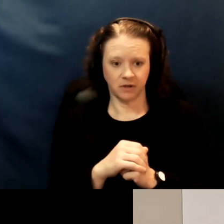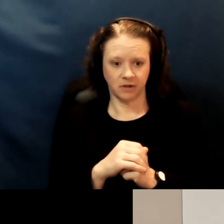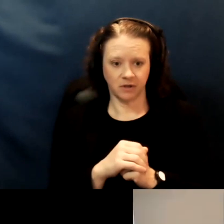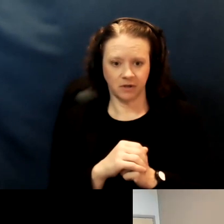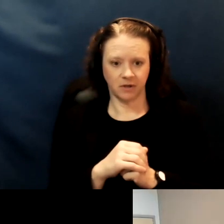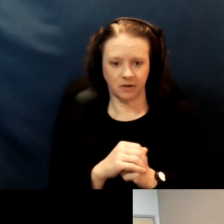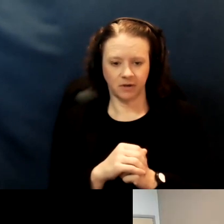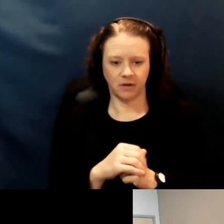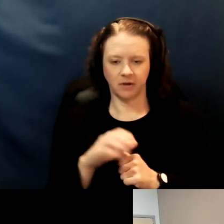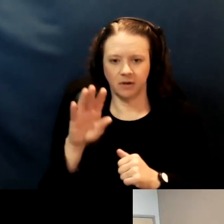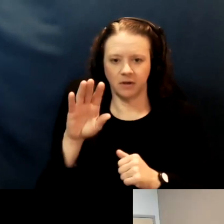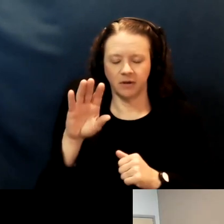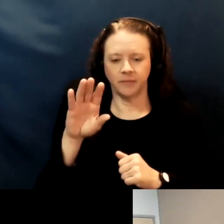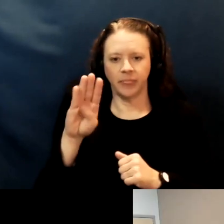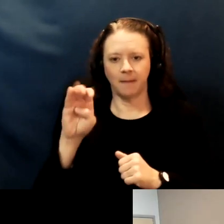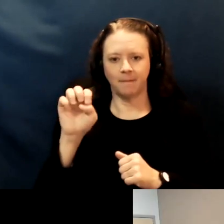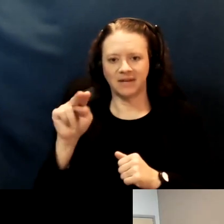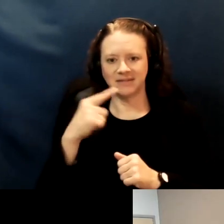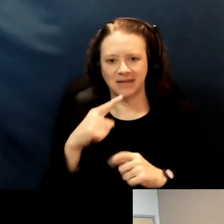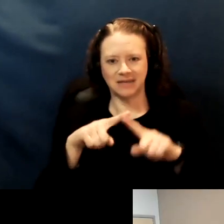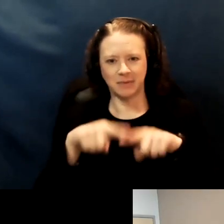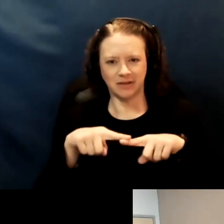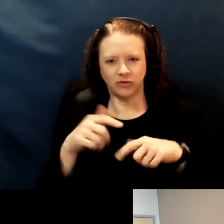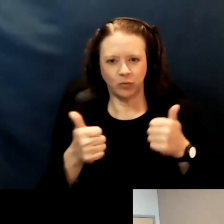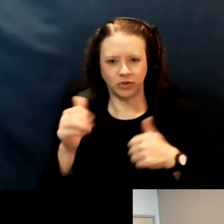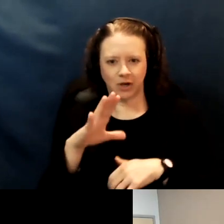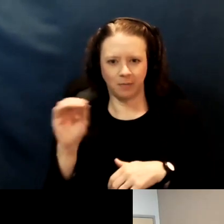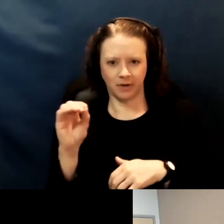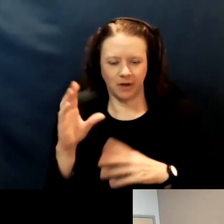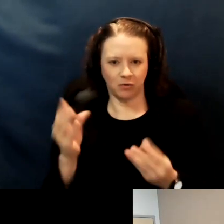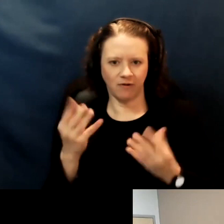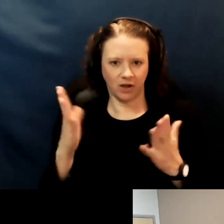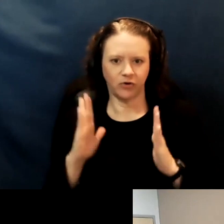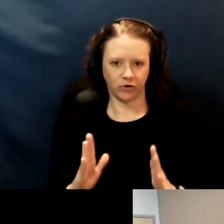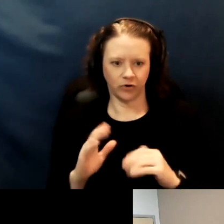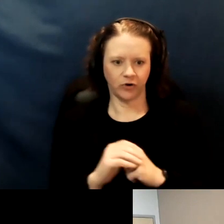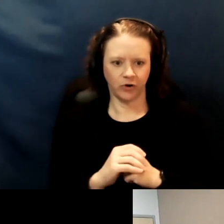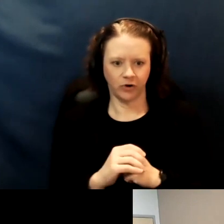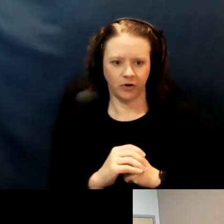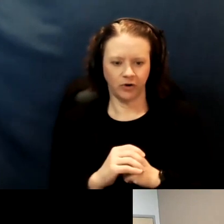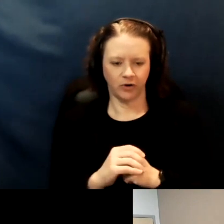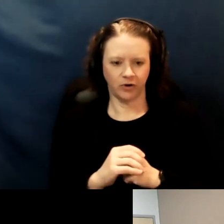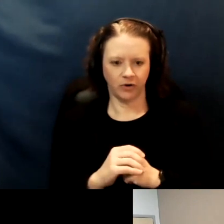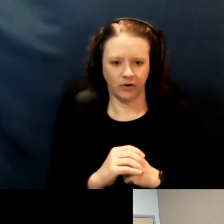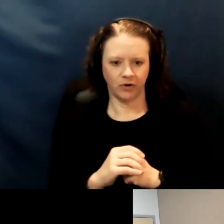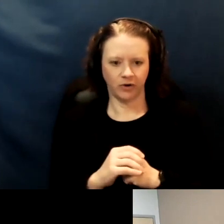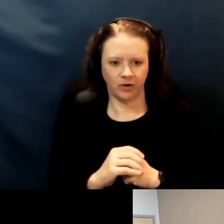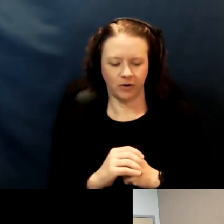I believe it varies by paratransit provider. So, let me put in the chat